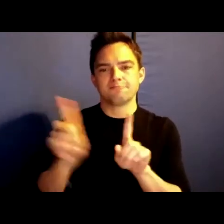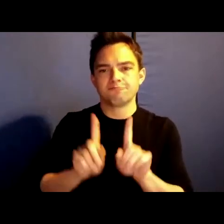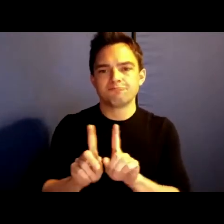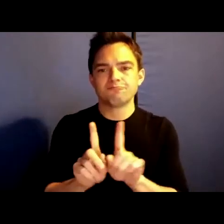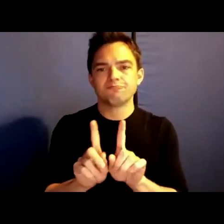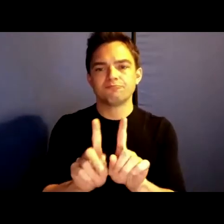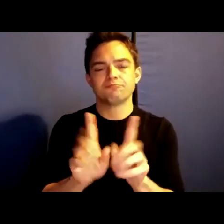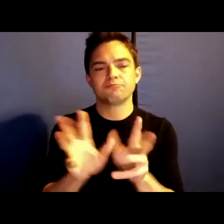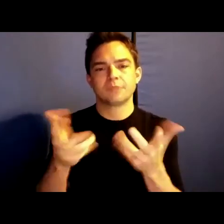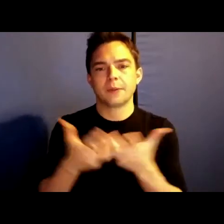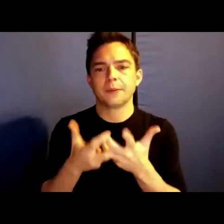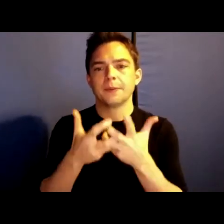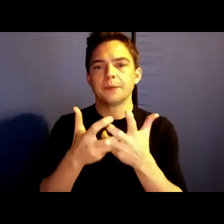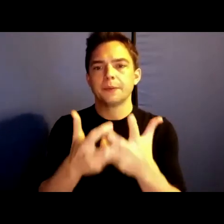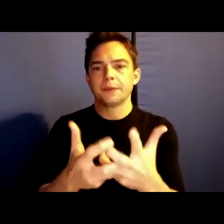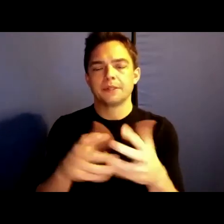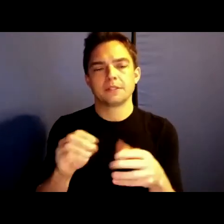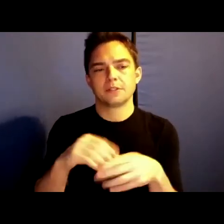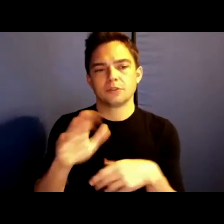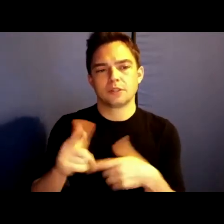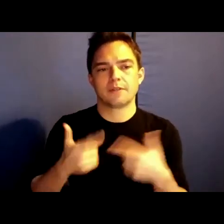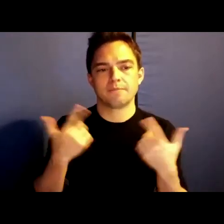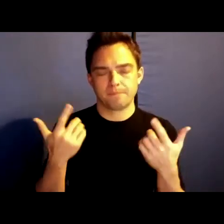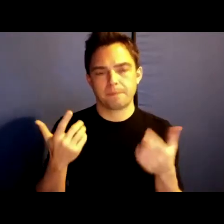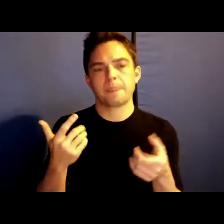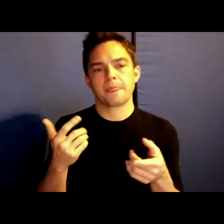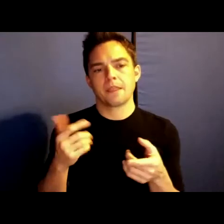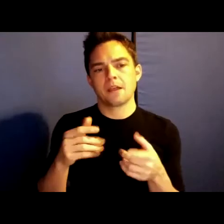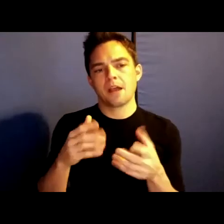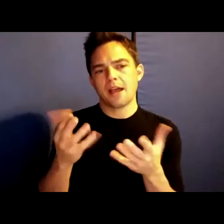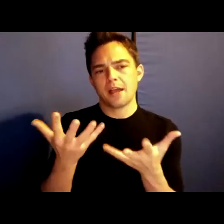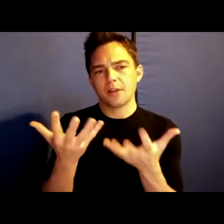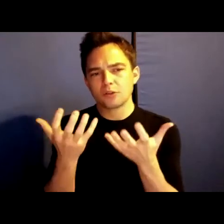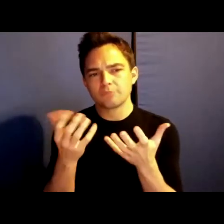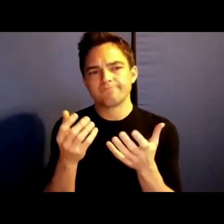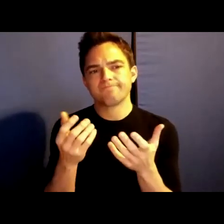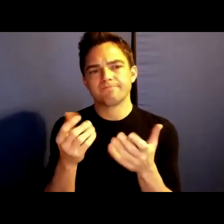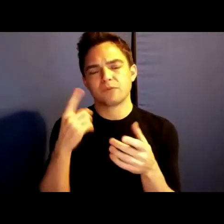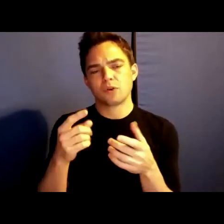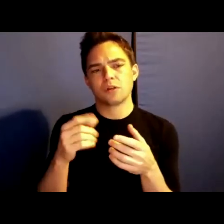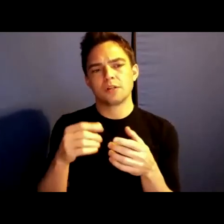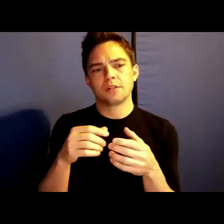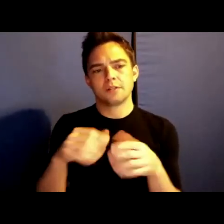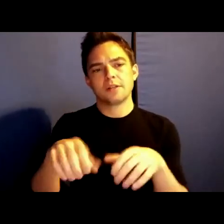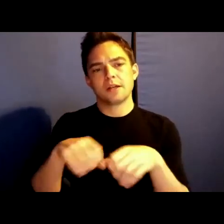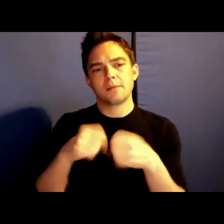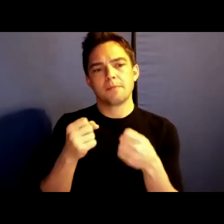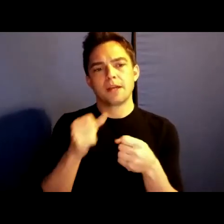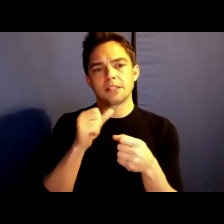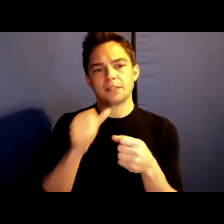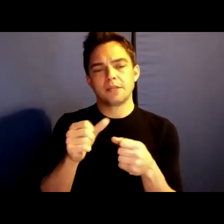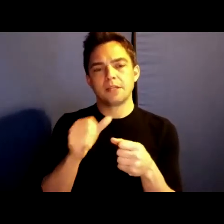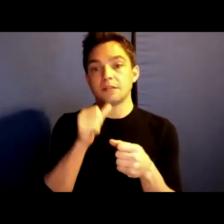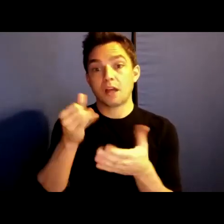I yearn for our imminent break to be not an end, but an act of profound and collective